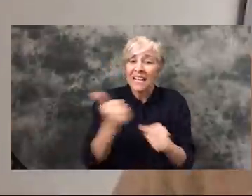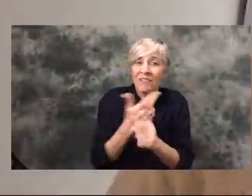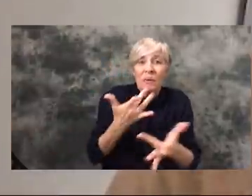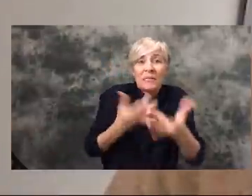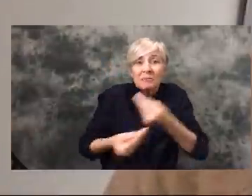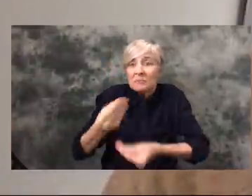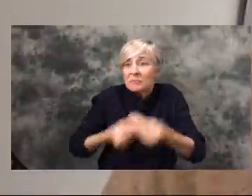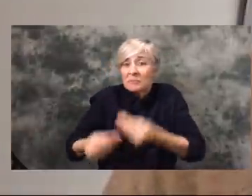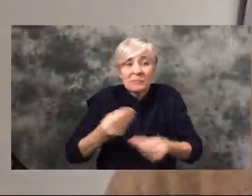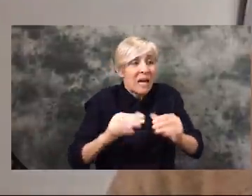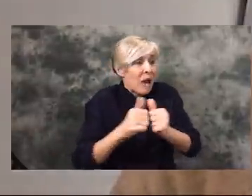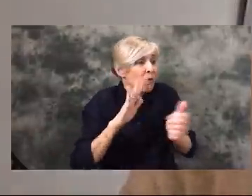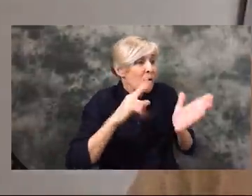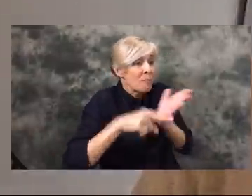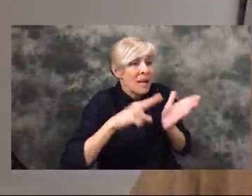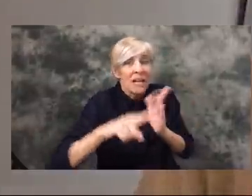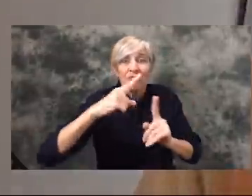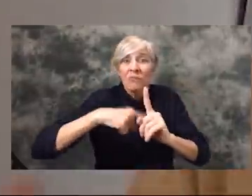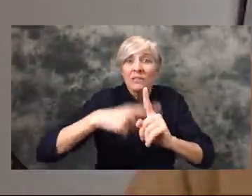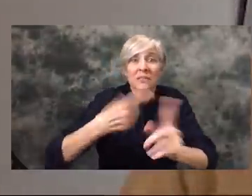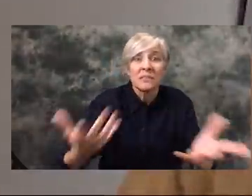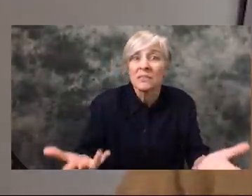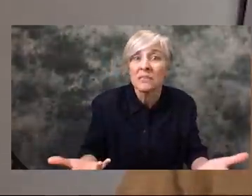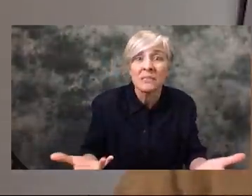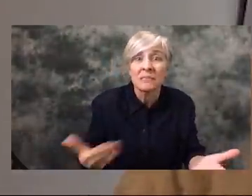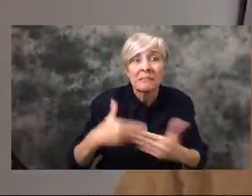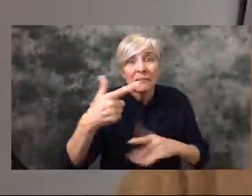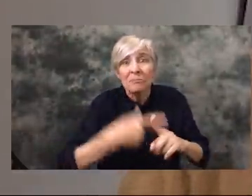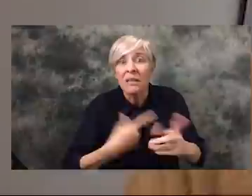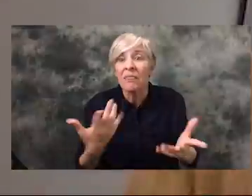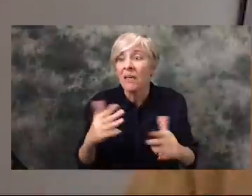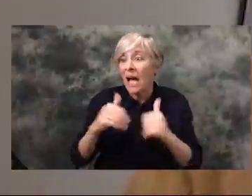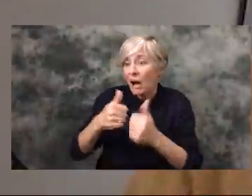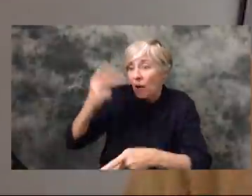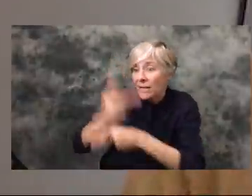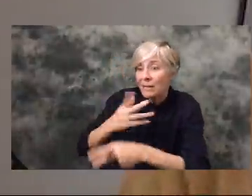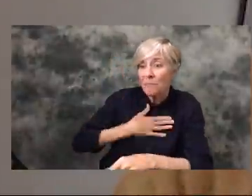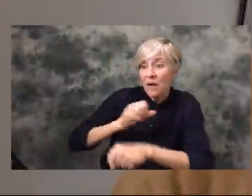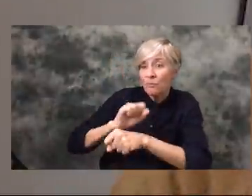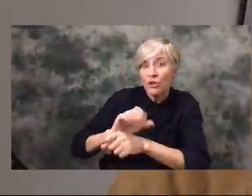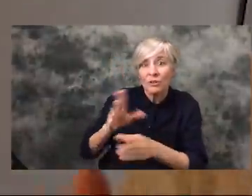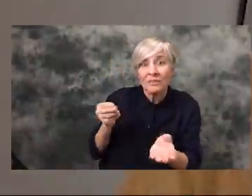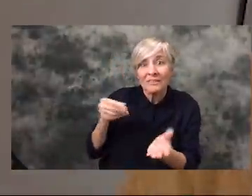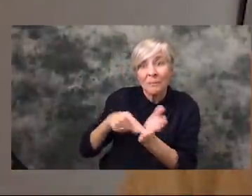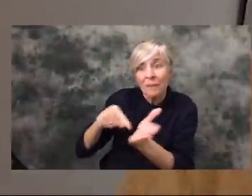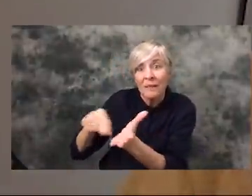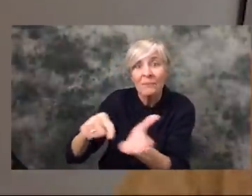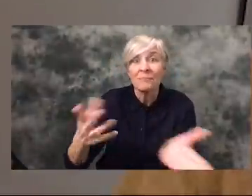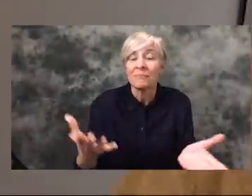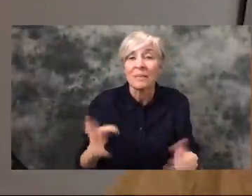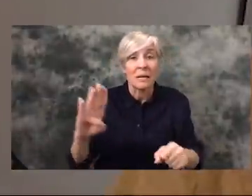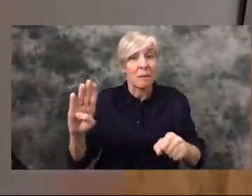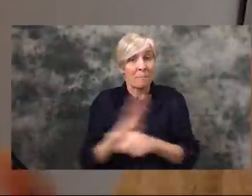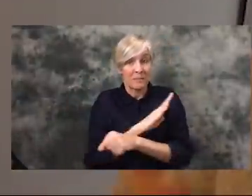having a hard time figuring out how they're gonna pay their rent for the next month, much less keep people employed. Business owners are coming up